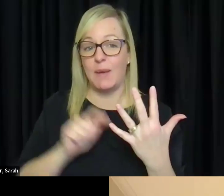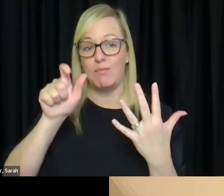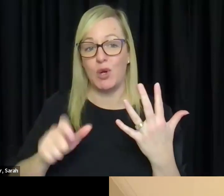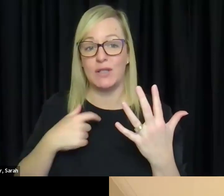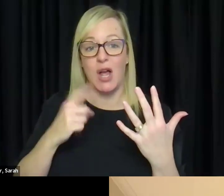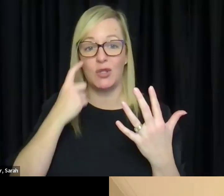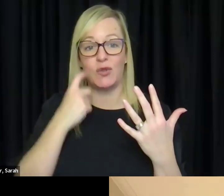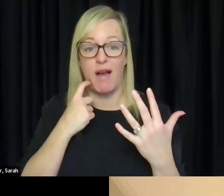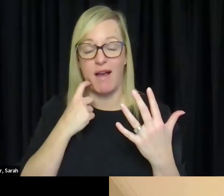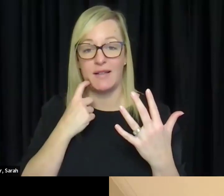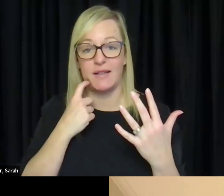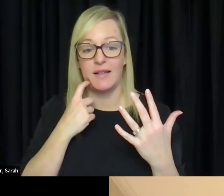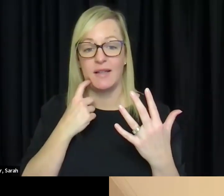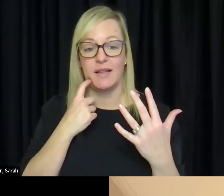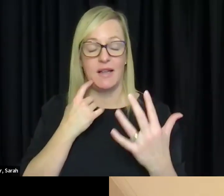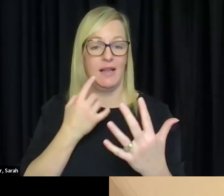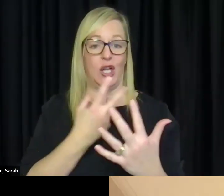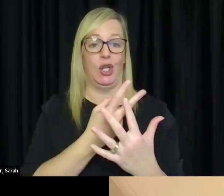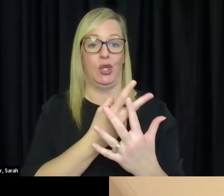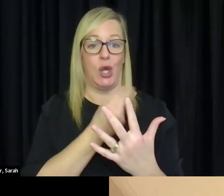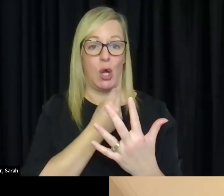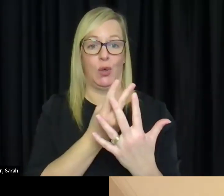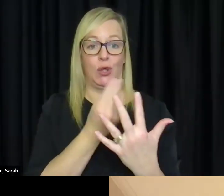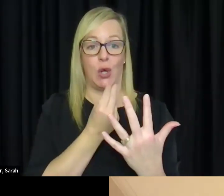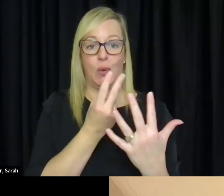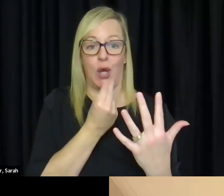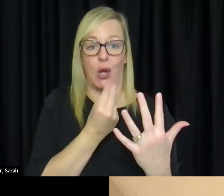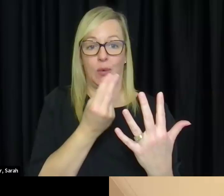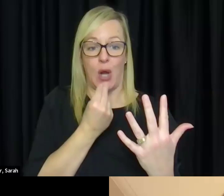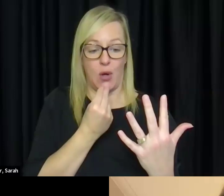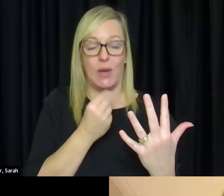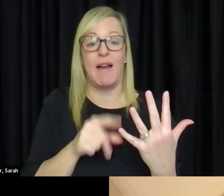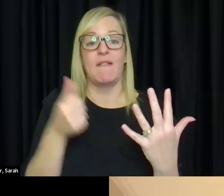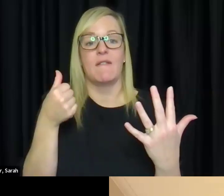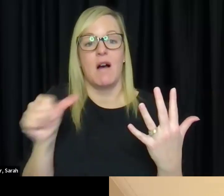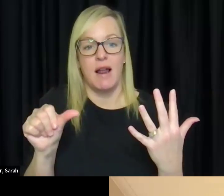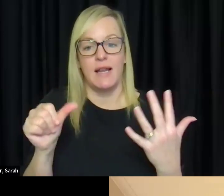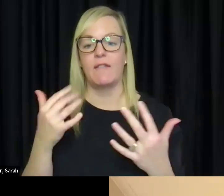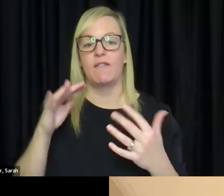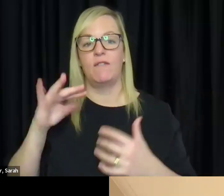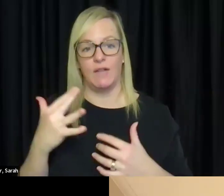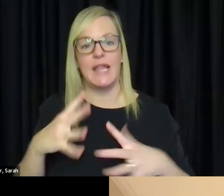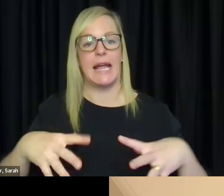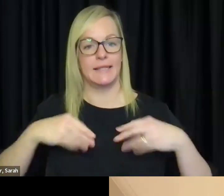5th publisher. I had a lot of nos. I think it is important to say that. Like often what we see on